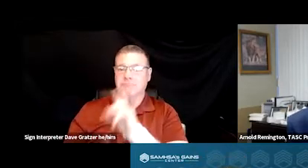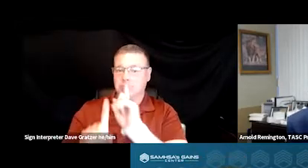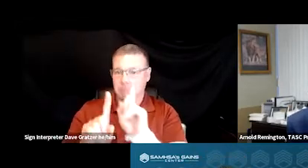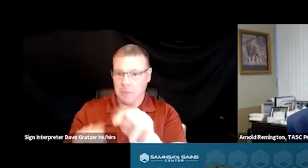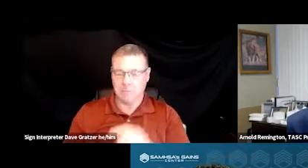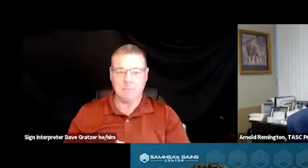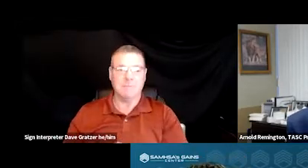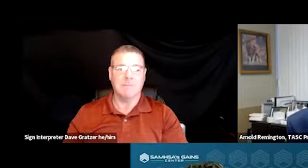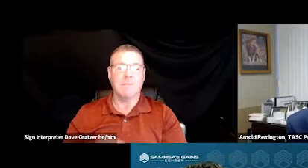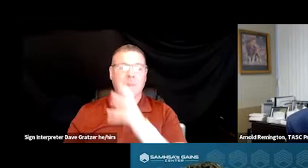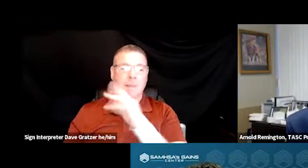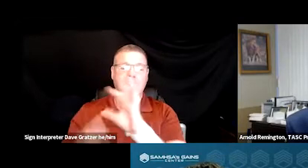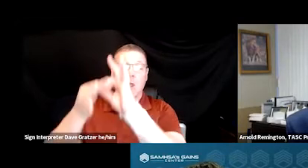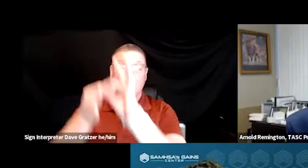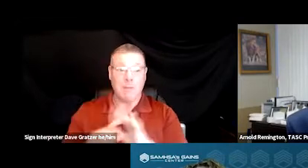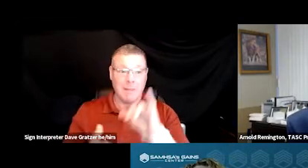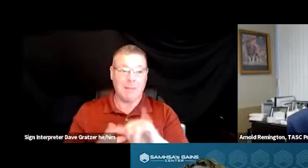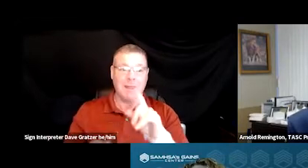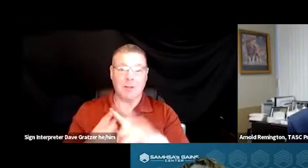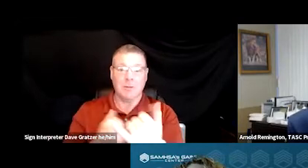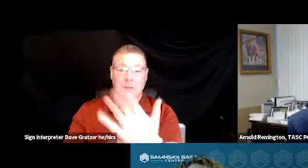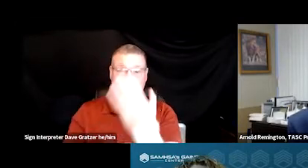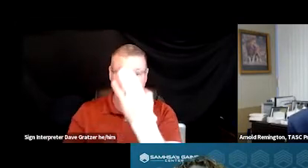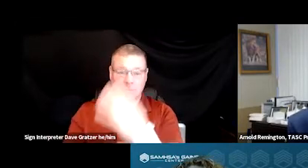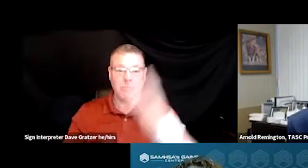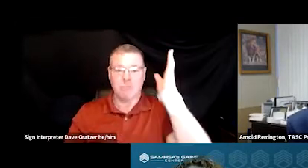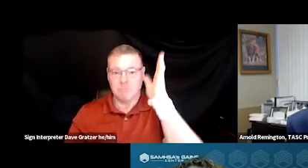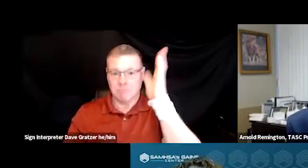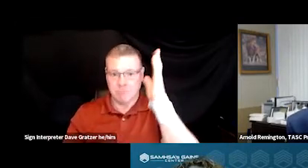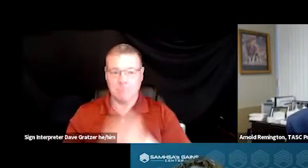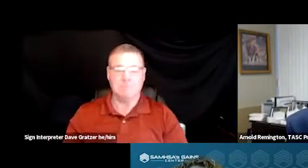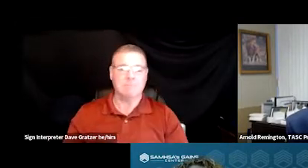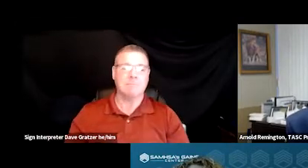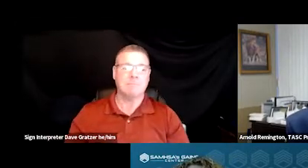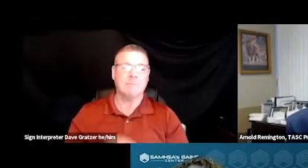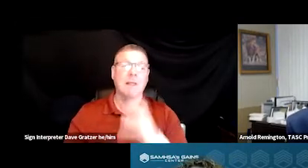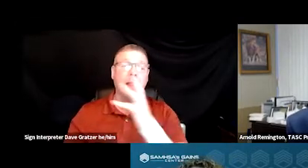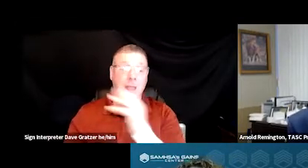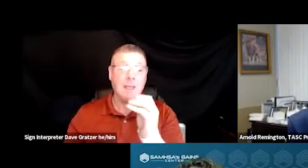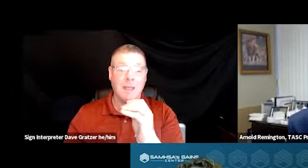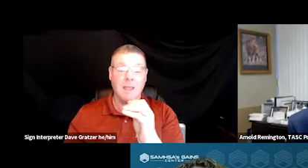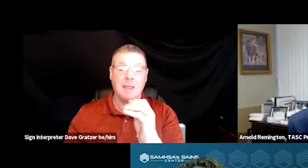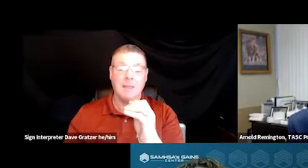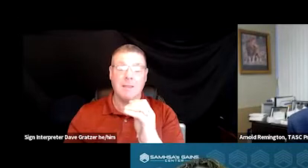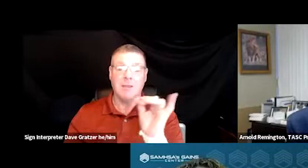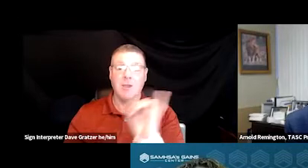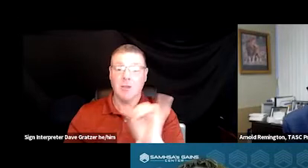and relate that to this morning's presentation. And then also one of the big things